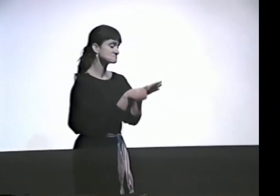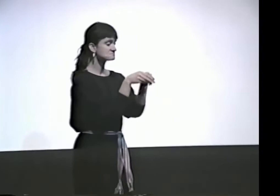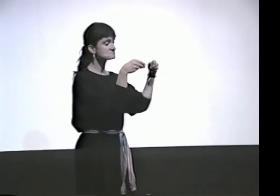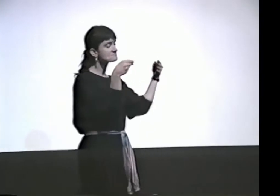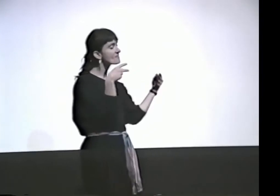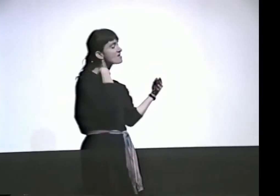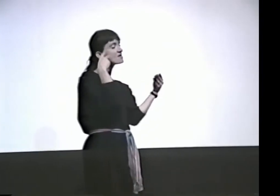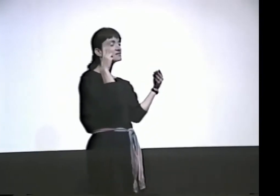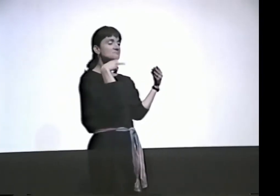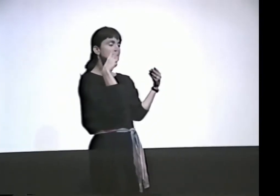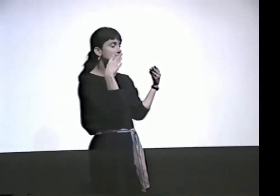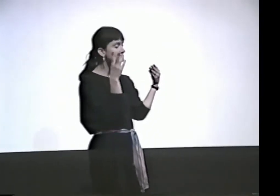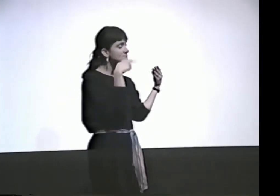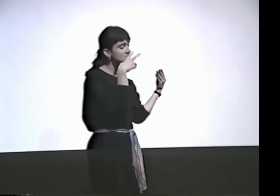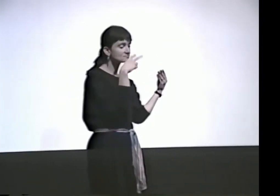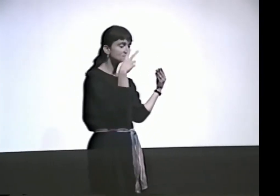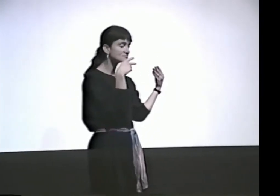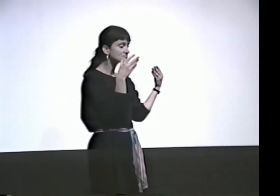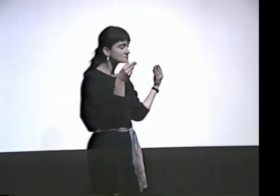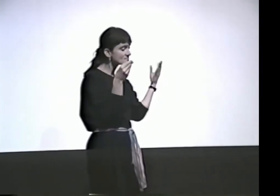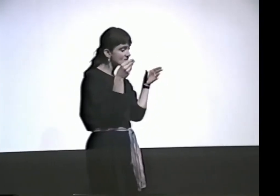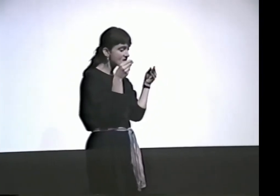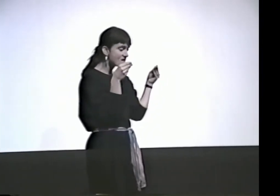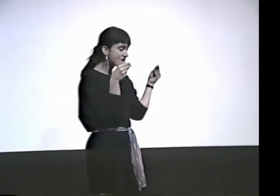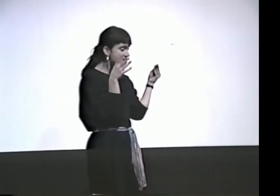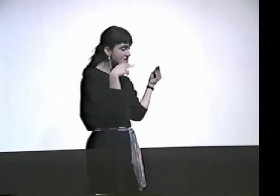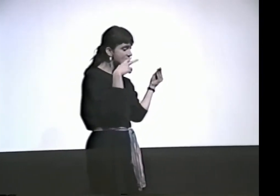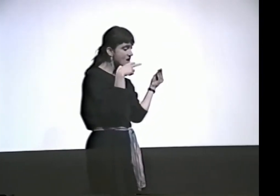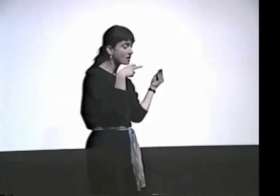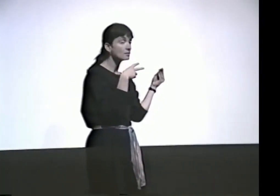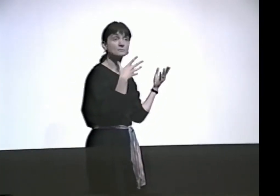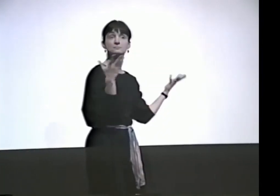AND SO I OPENED IT UP, STARTED READING.